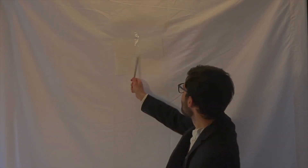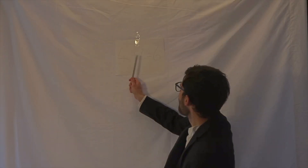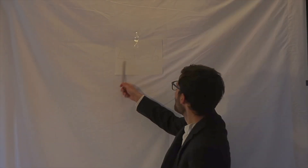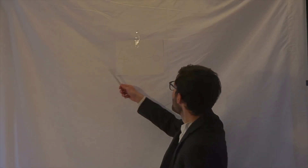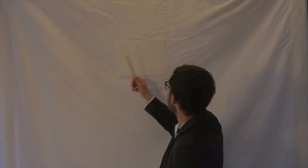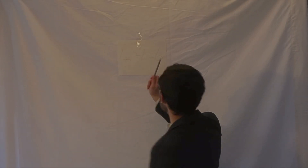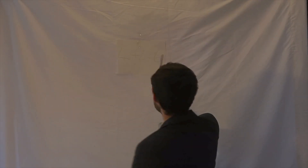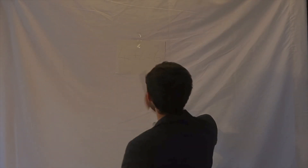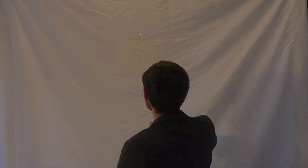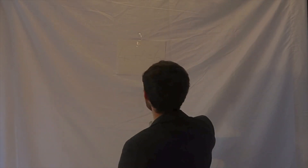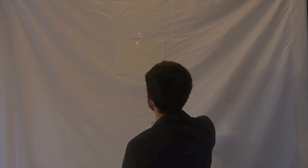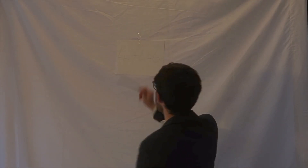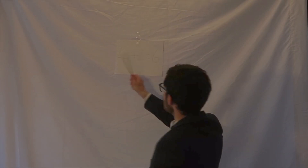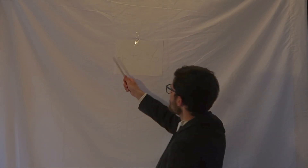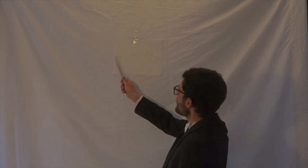4+4 is 6